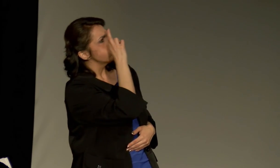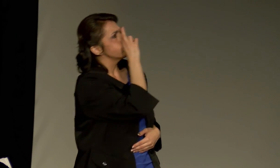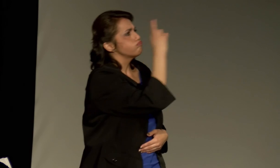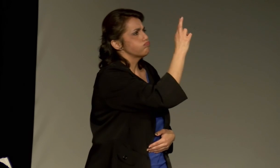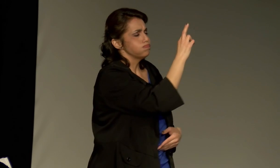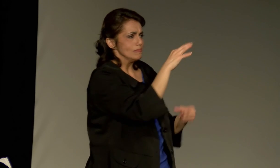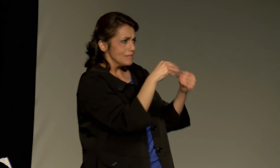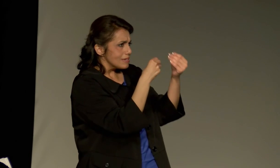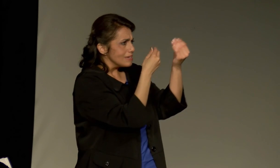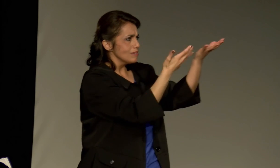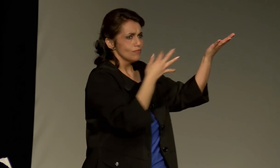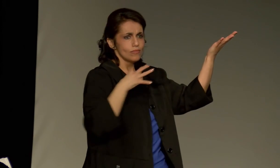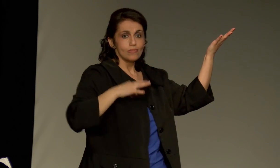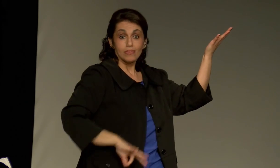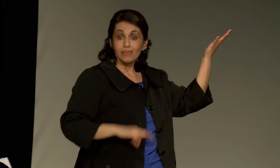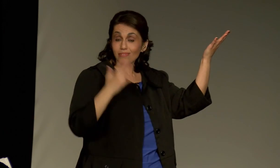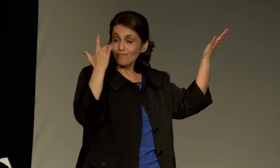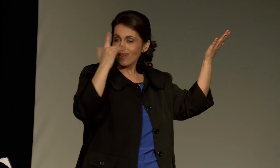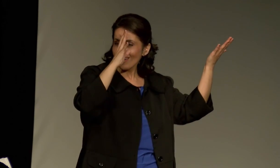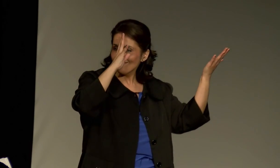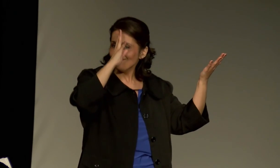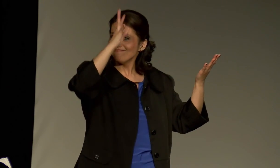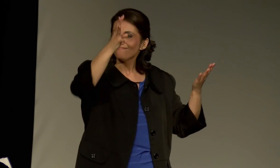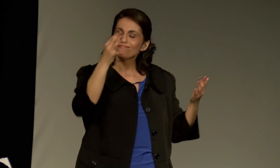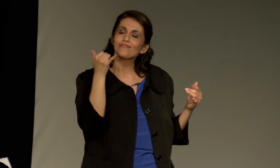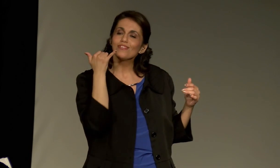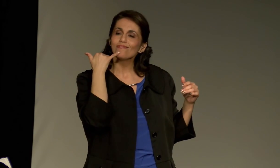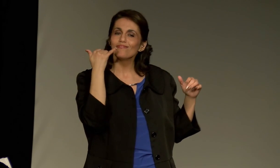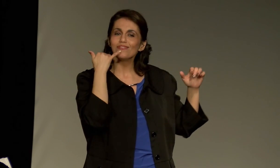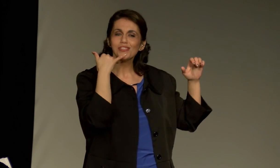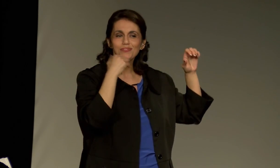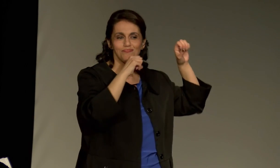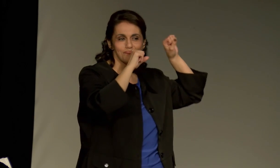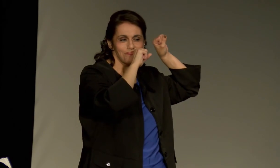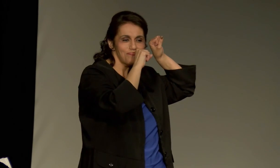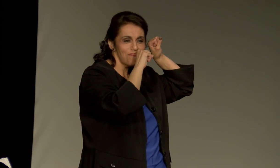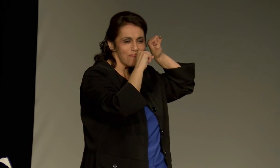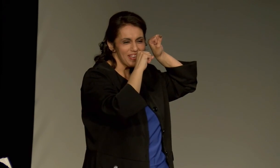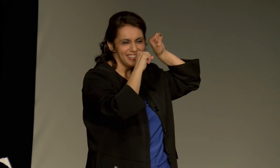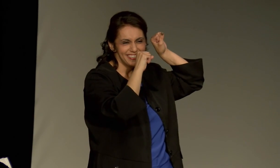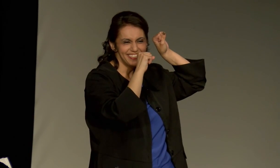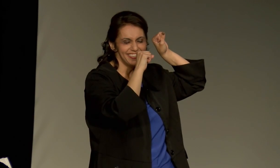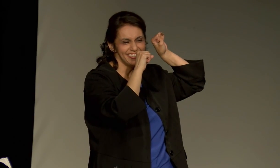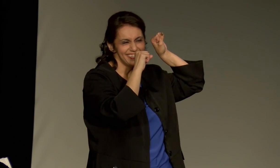He's respected, honored, revered, because he invented the telephone.